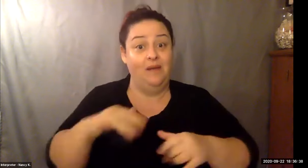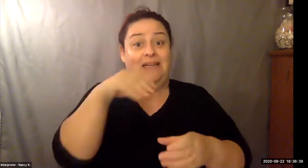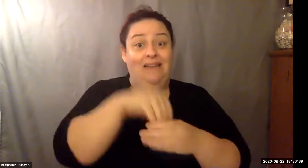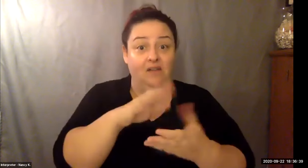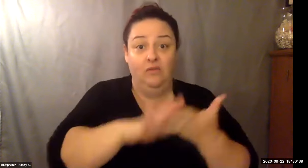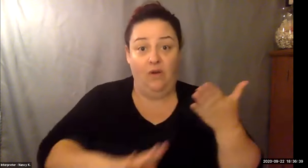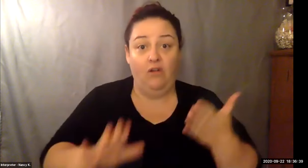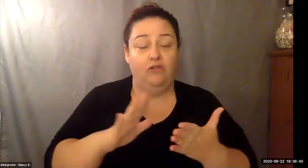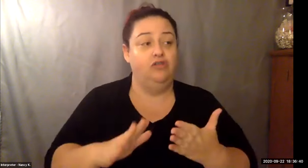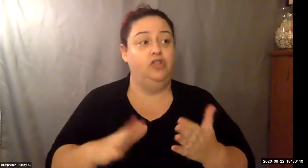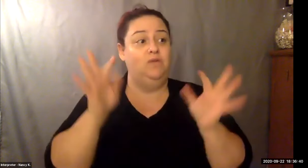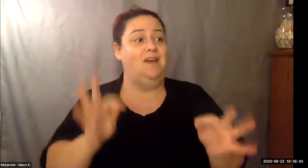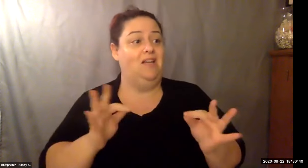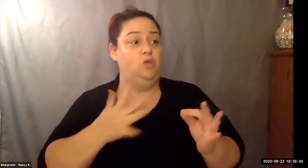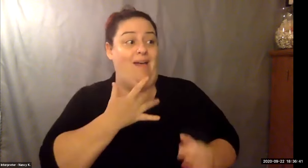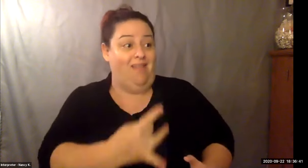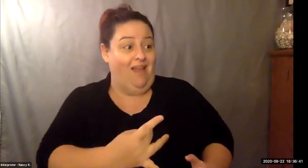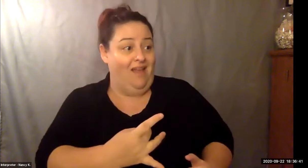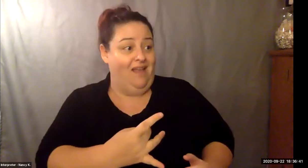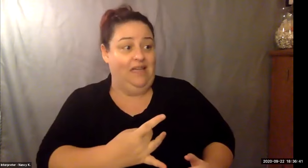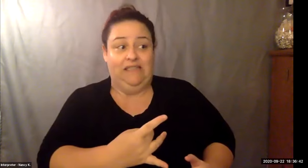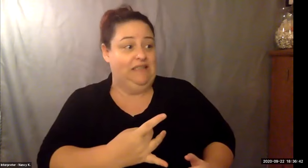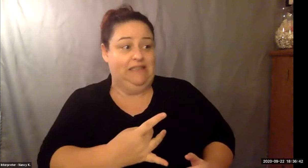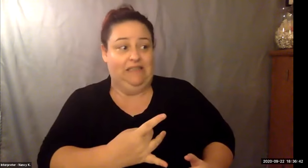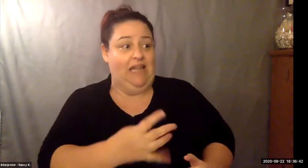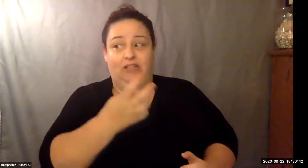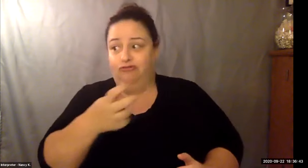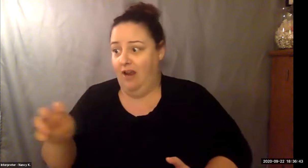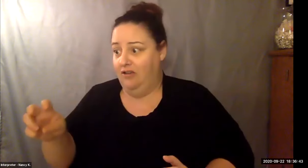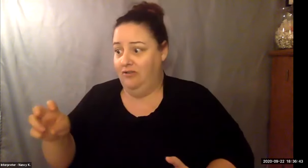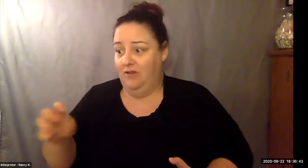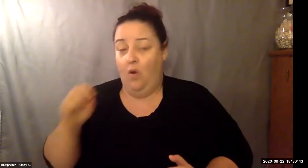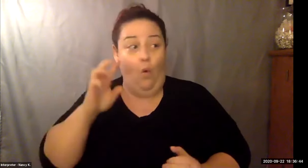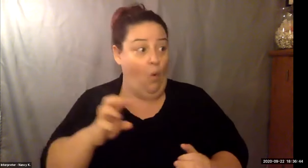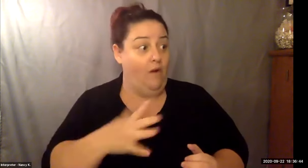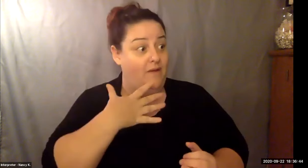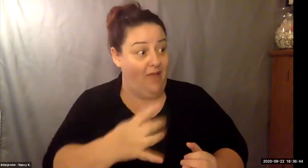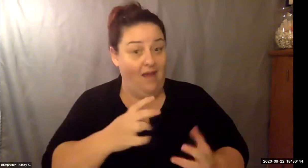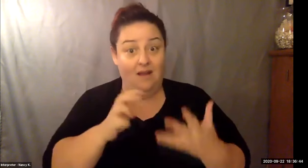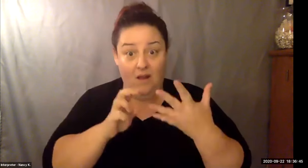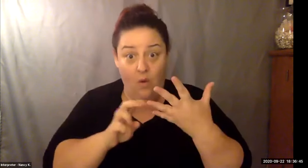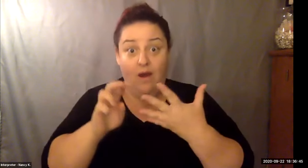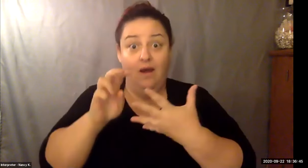Keith Wolling: But let's talk about who we are and what we're about and why we're in college. Obviously, I had a quote I started out earlier.